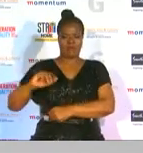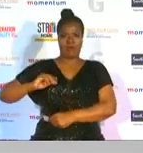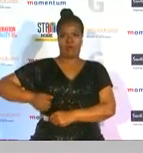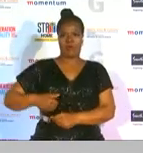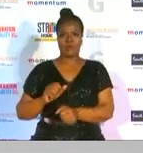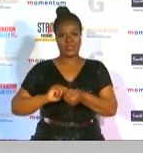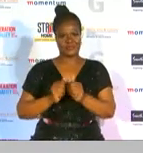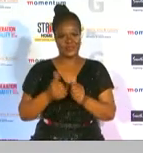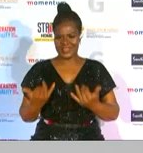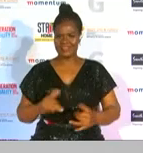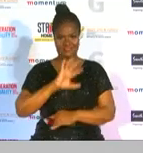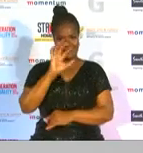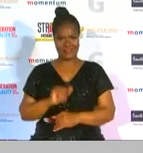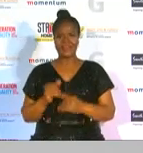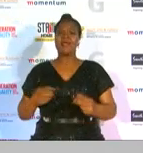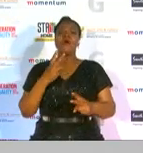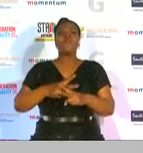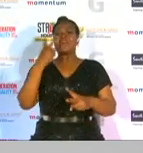have a look at the finalists for volunteer of the